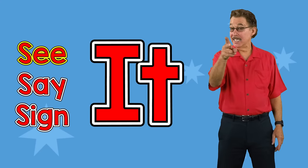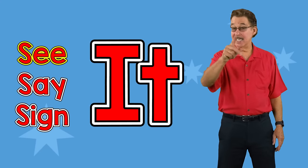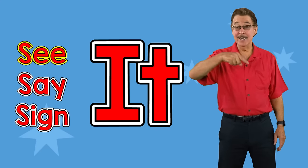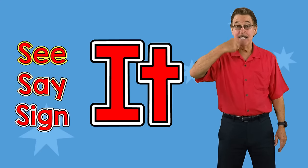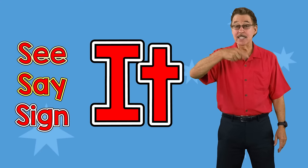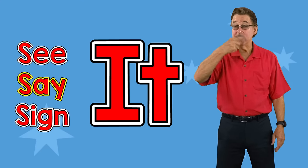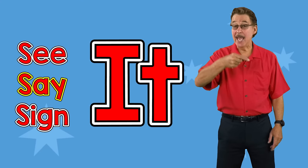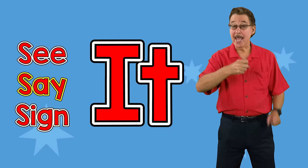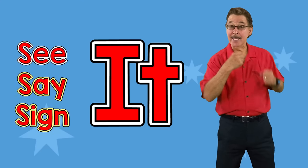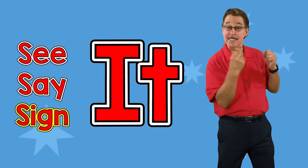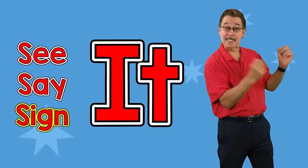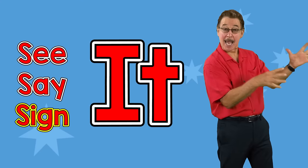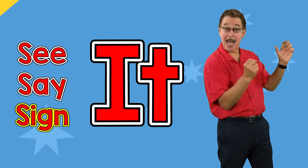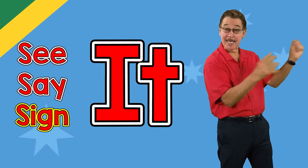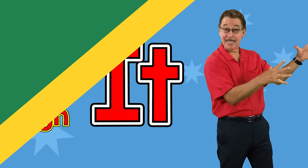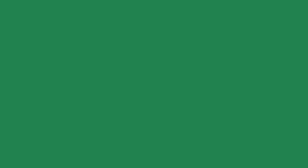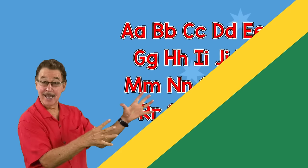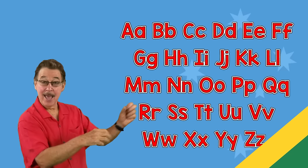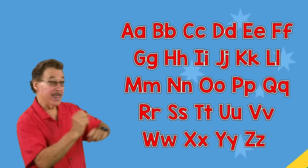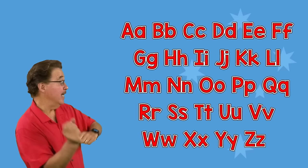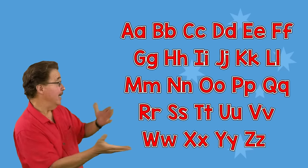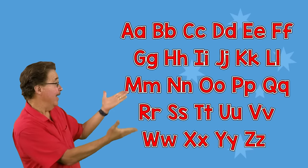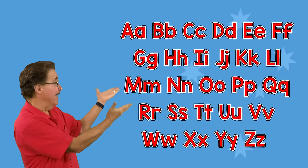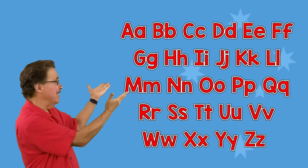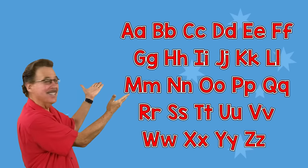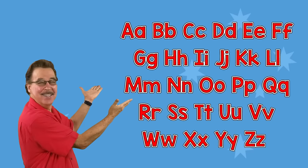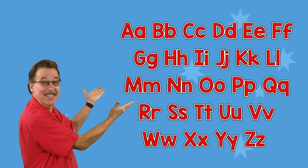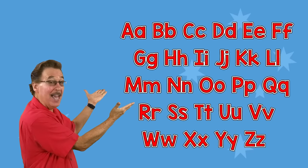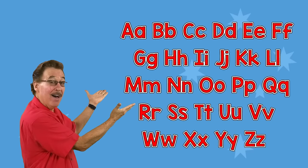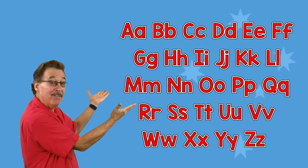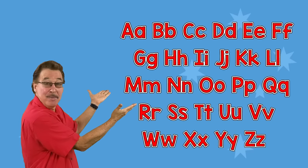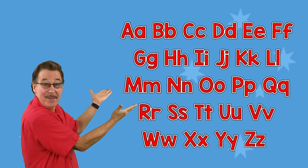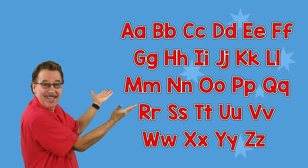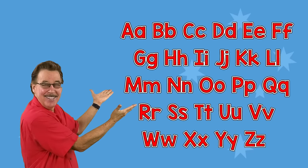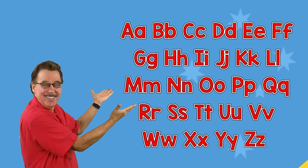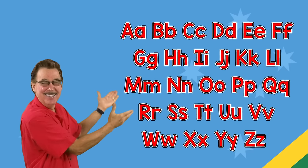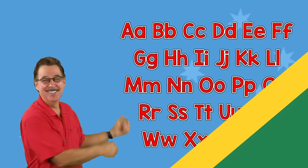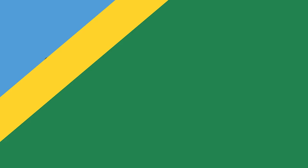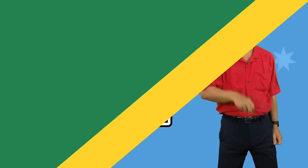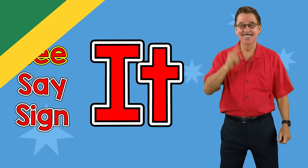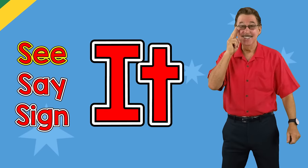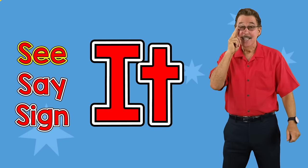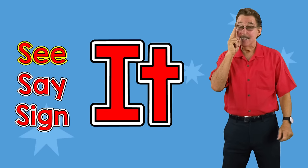See it, say it, sign it The letters of the alphabet